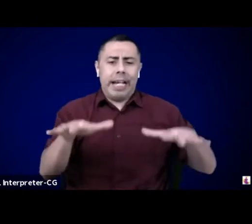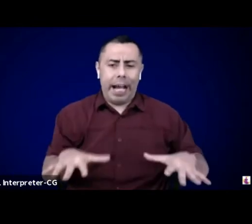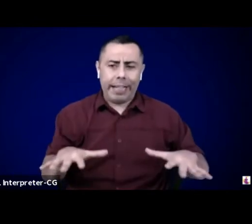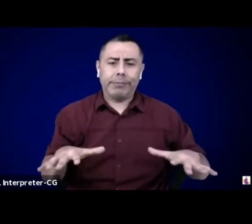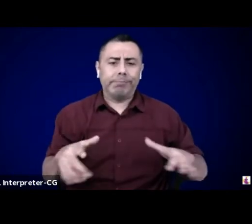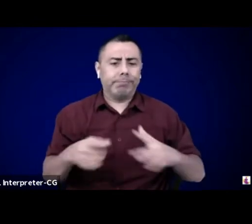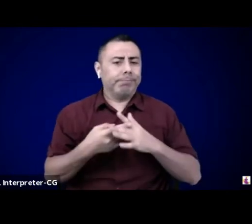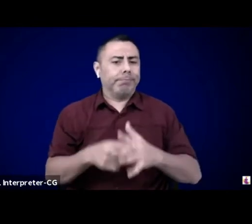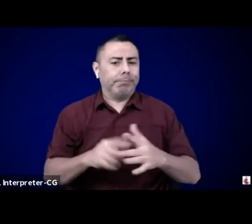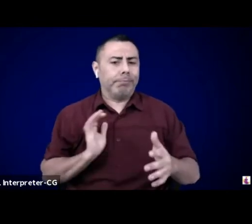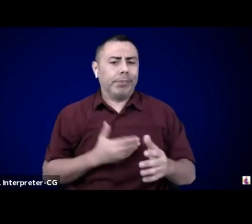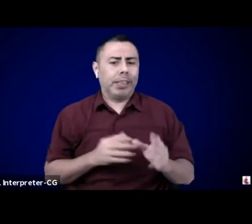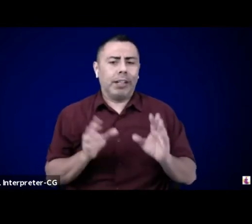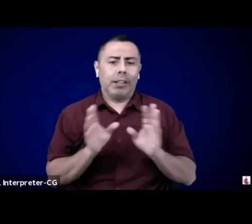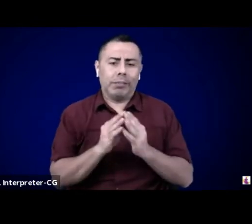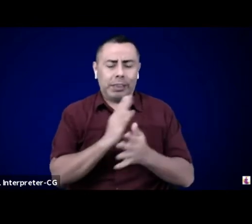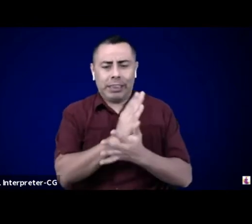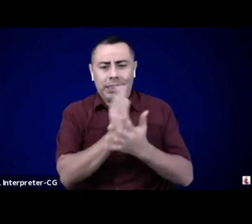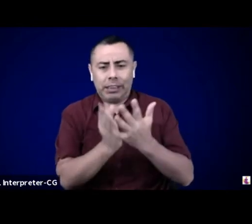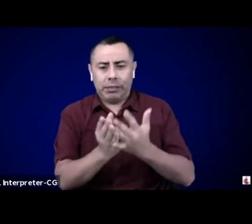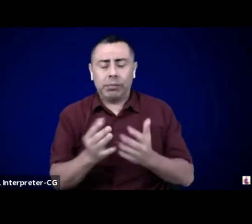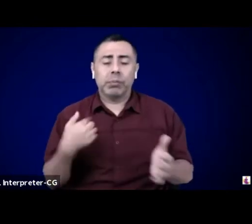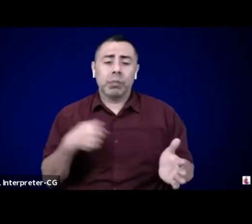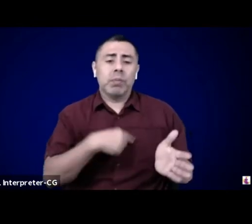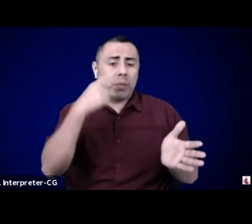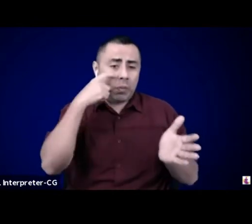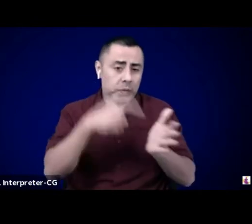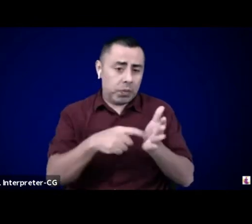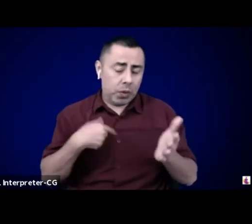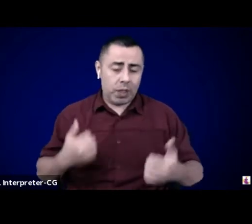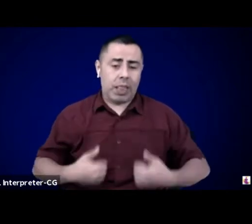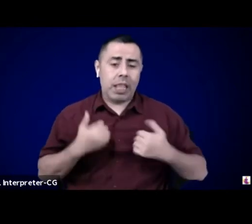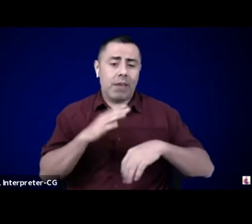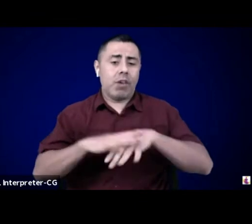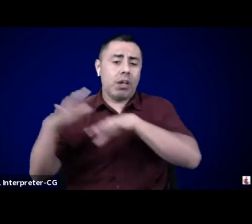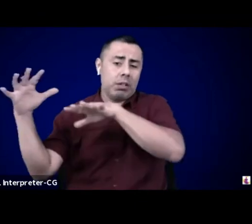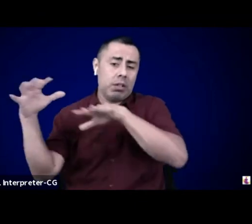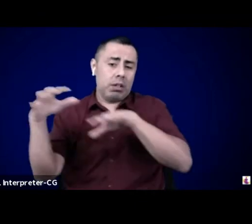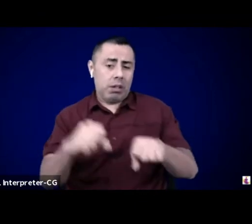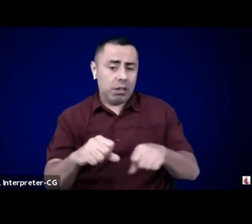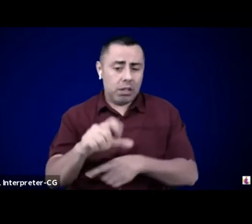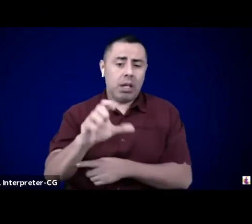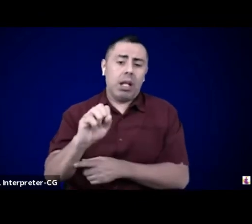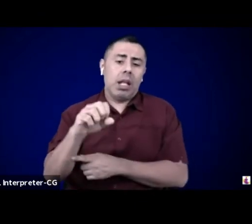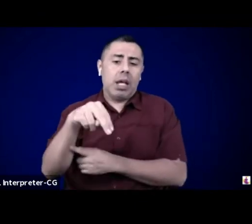on occupied Lenapehoking, the traditional land of the Lenape people, who have been displaced